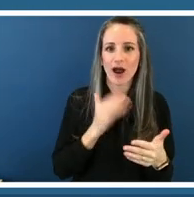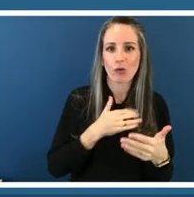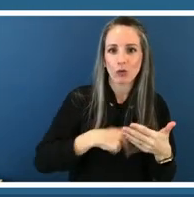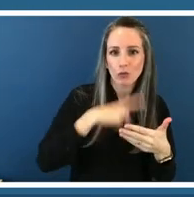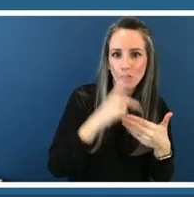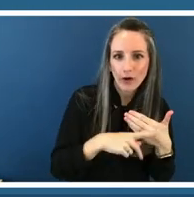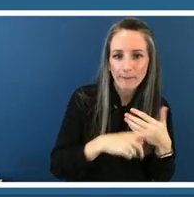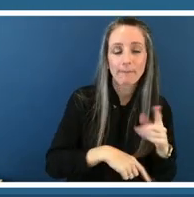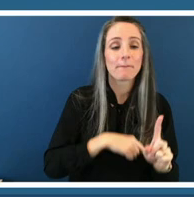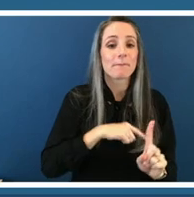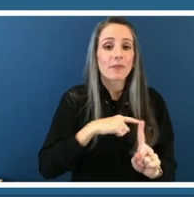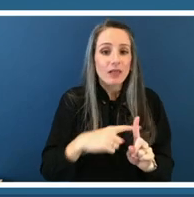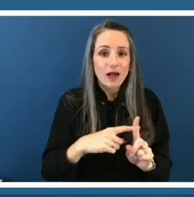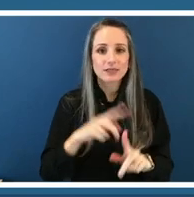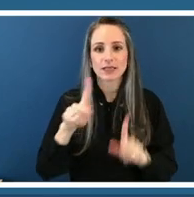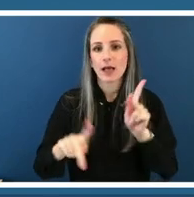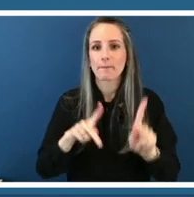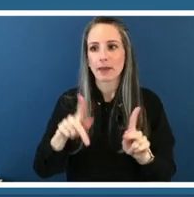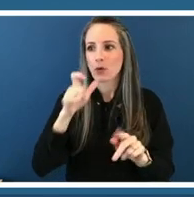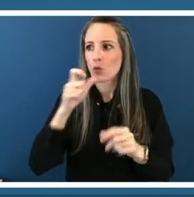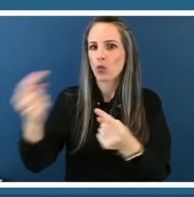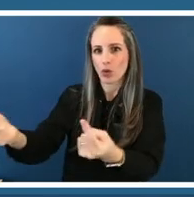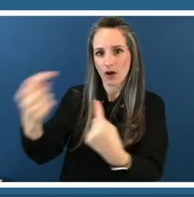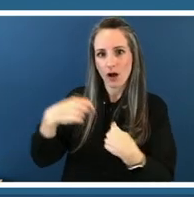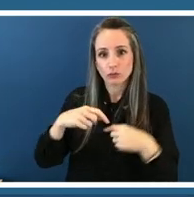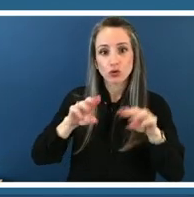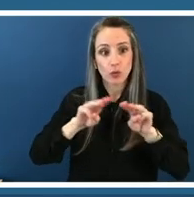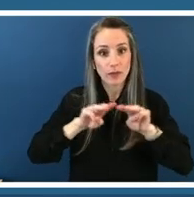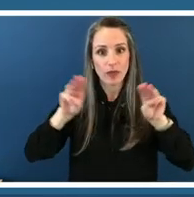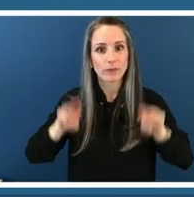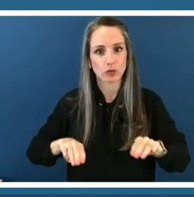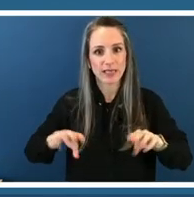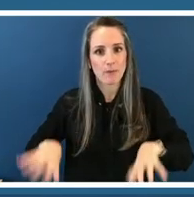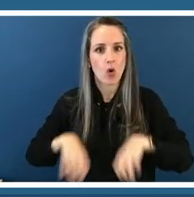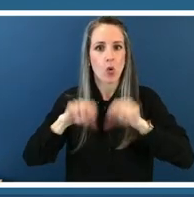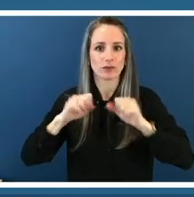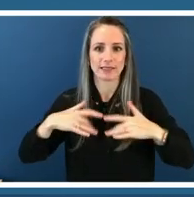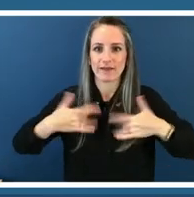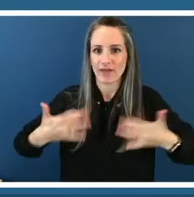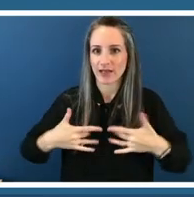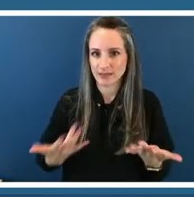these um museum curated events so we